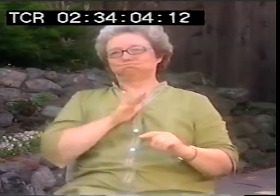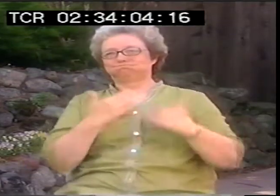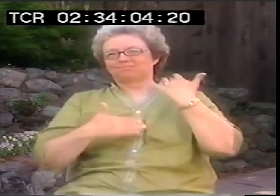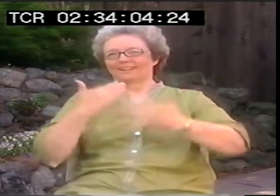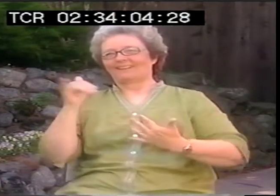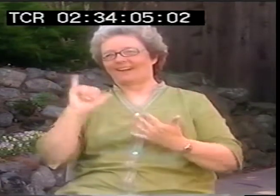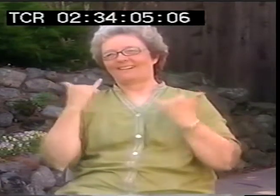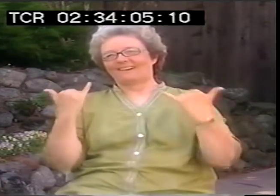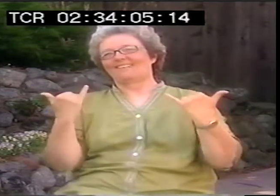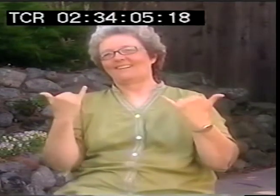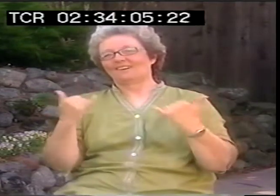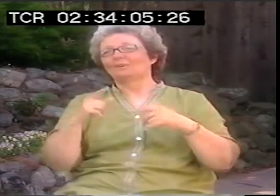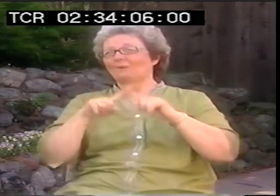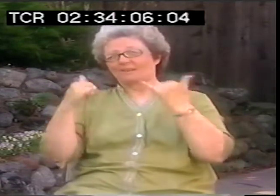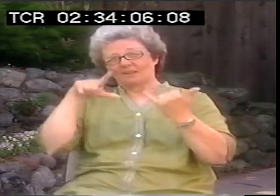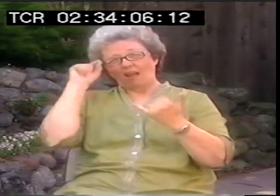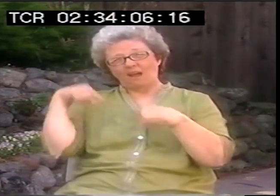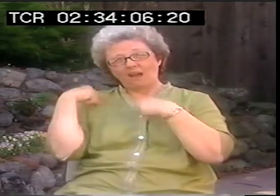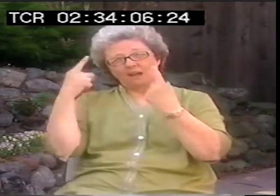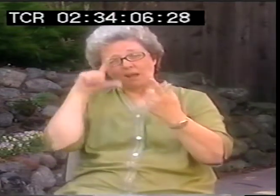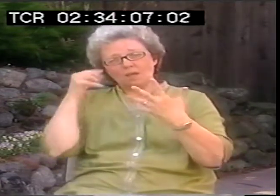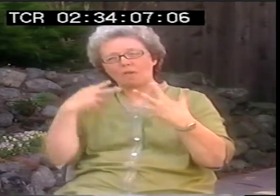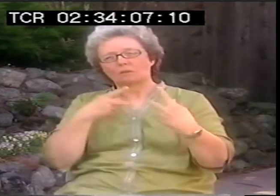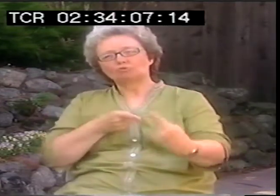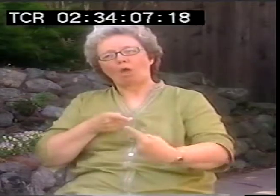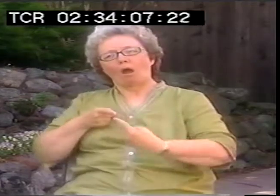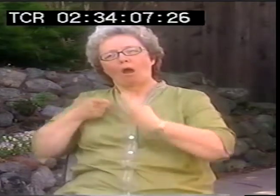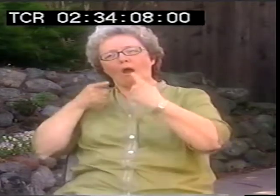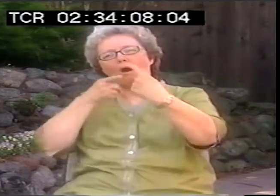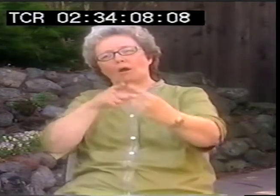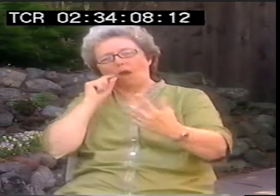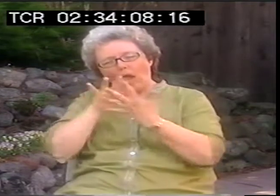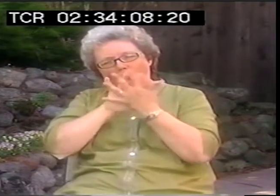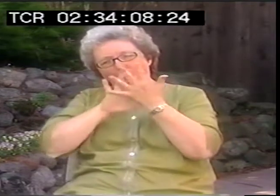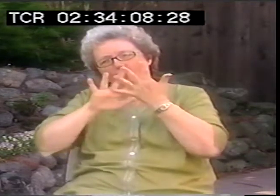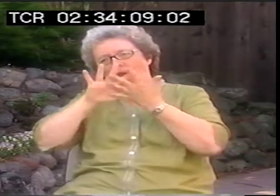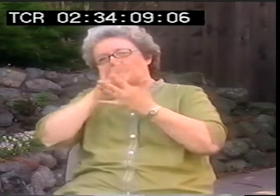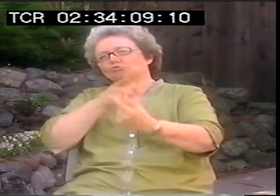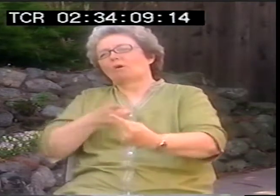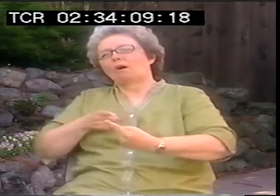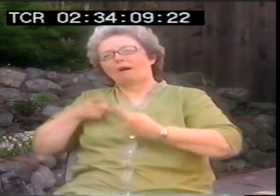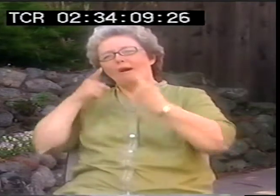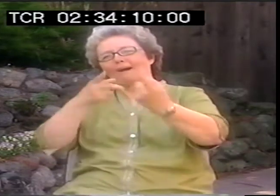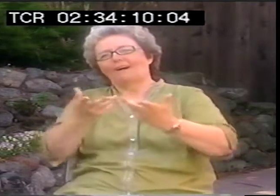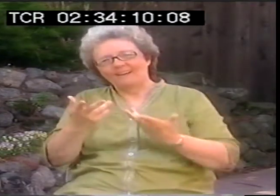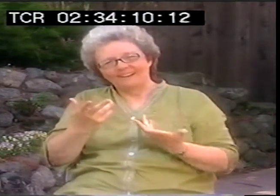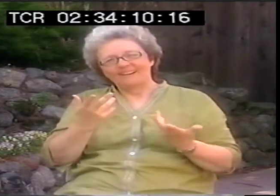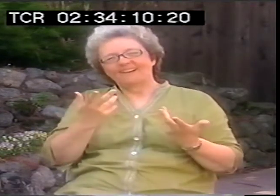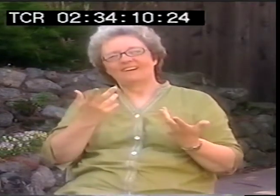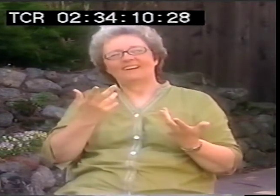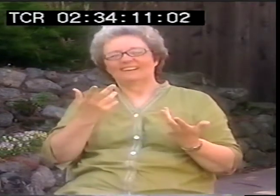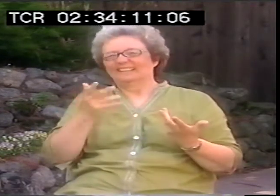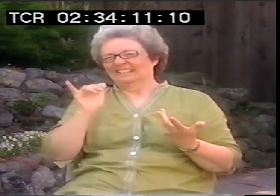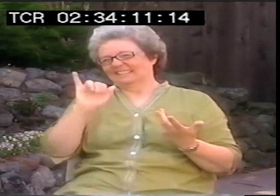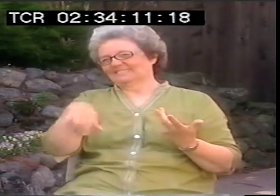We will be fine. We can get along fine. You know, we really need to do something. I mean Gallaudet is undergoing some hard struggles.